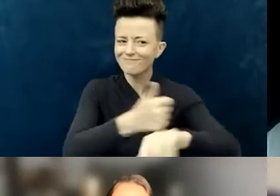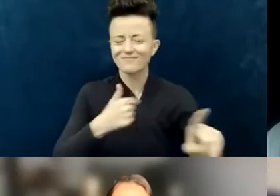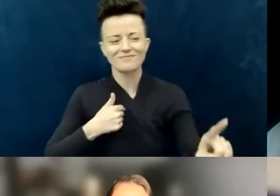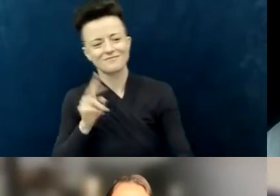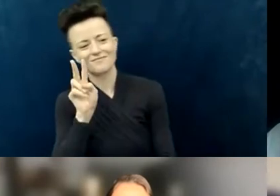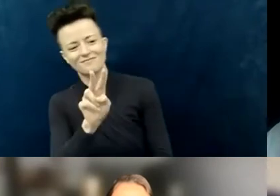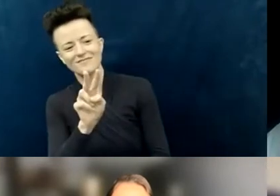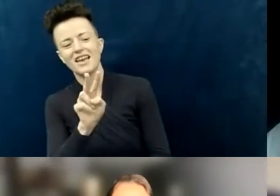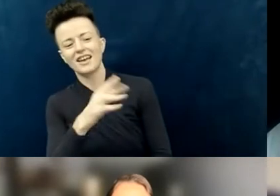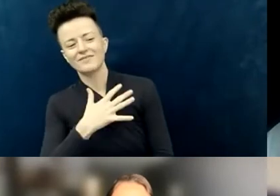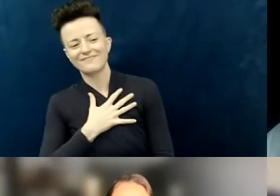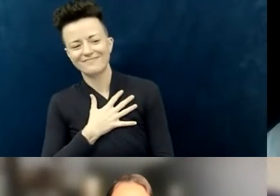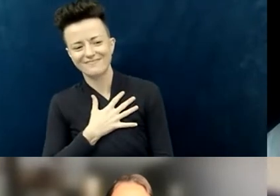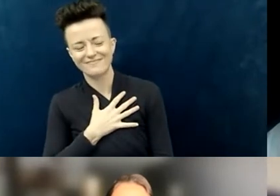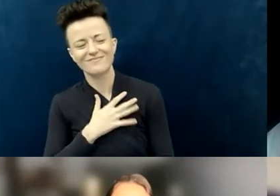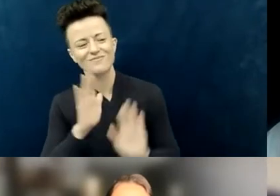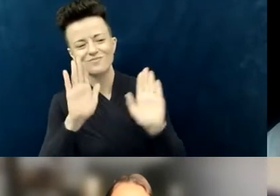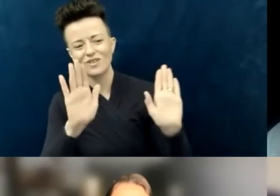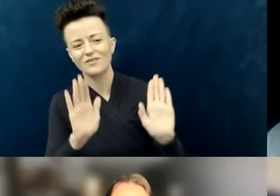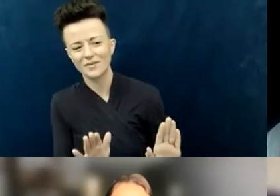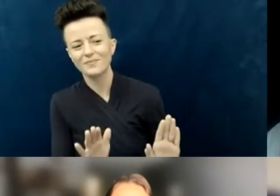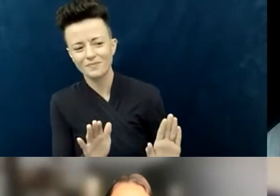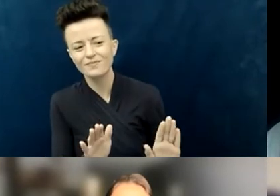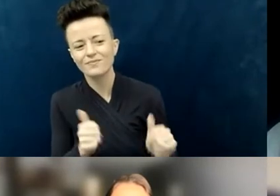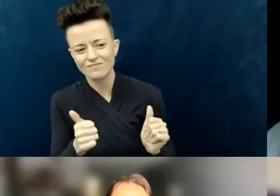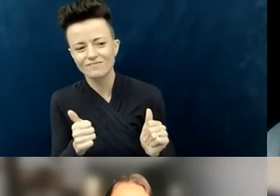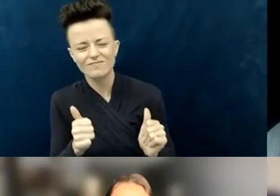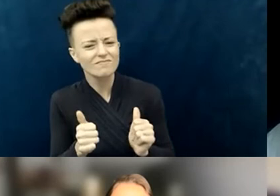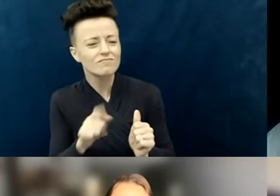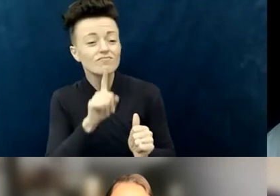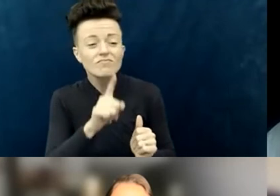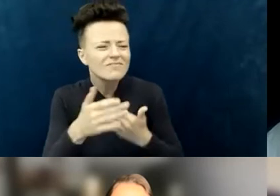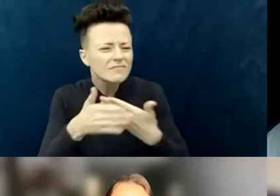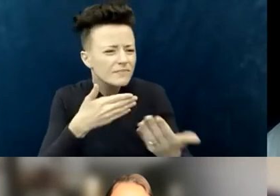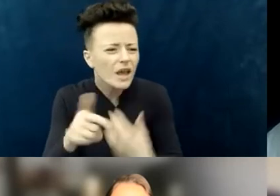And now, no matter who needs to use those classrooms